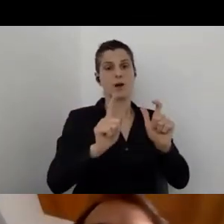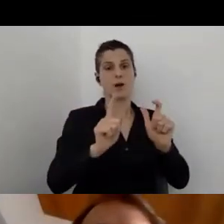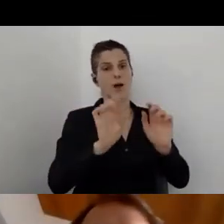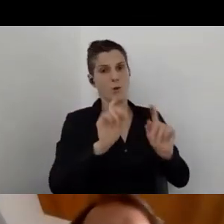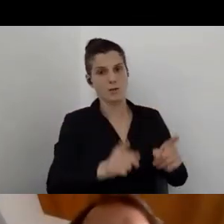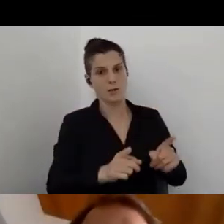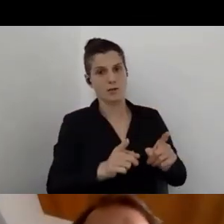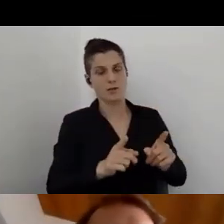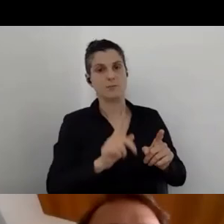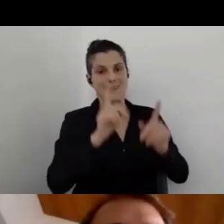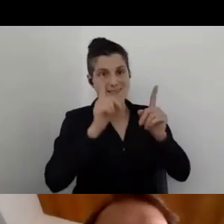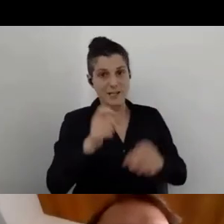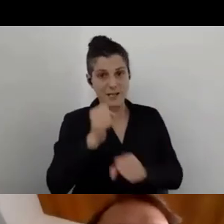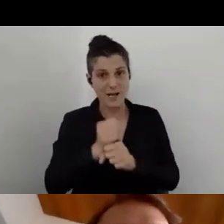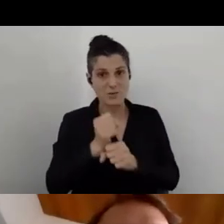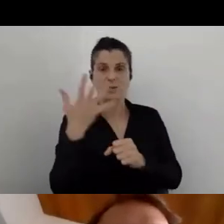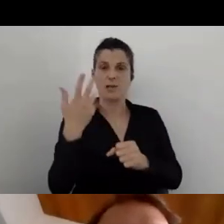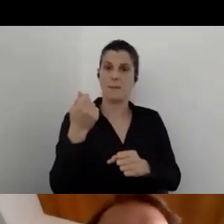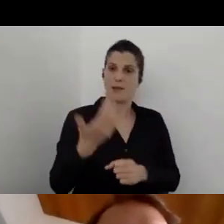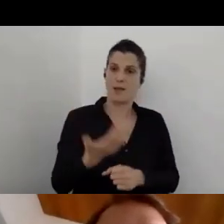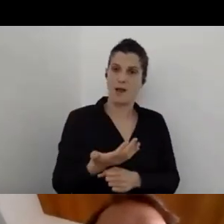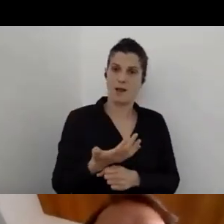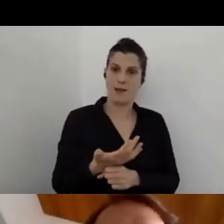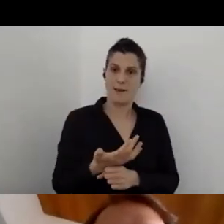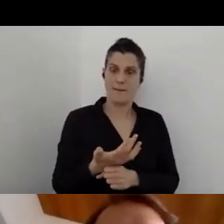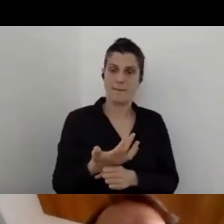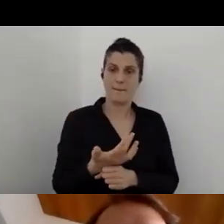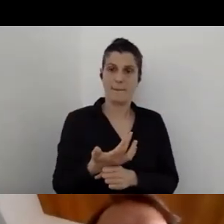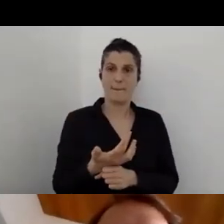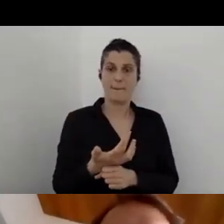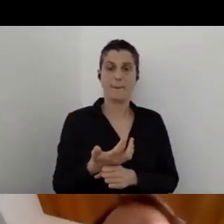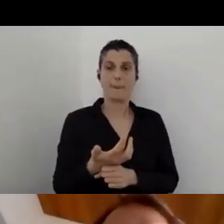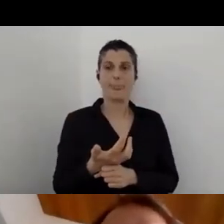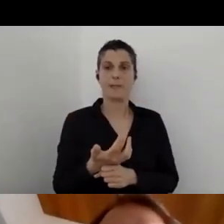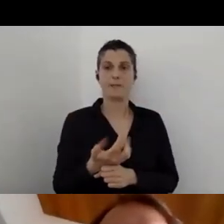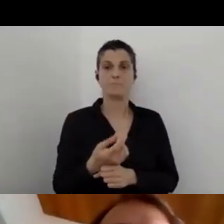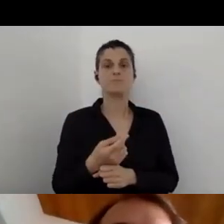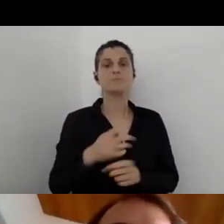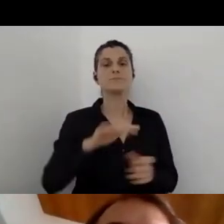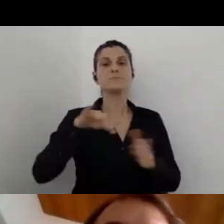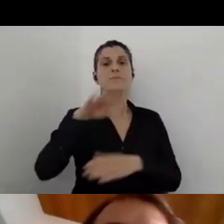how much it's going to cost. The Excel sheet is good also for